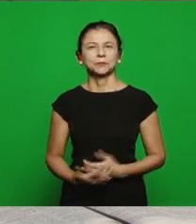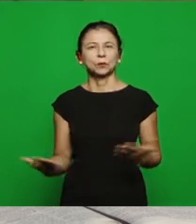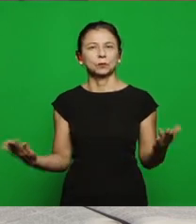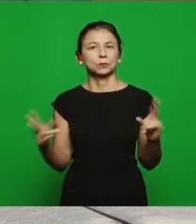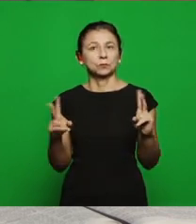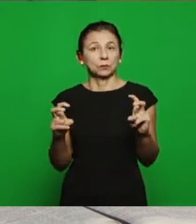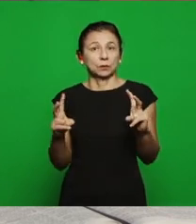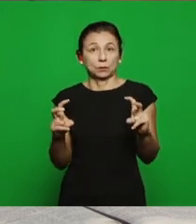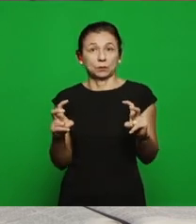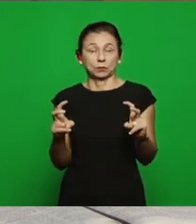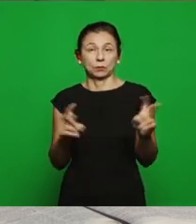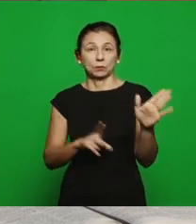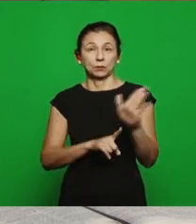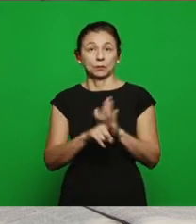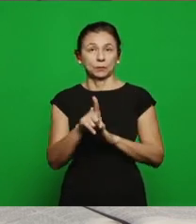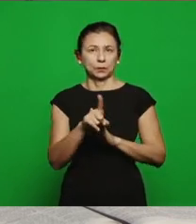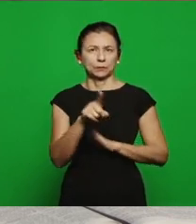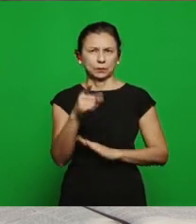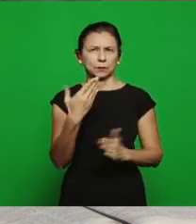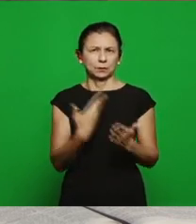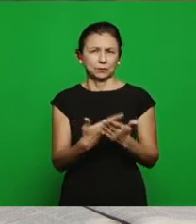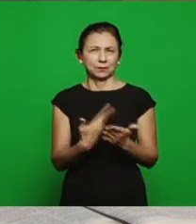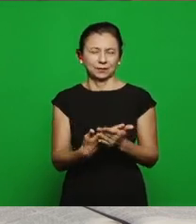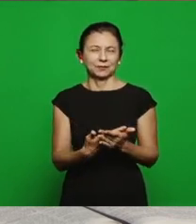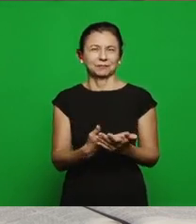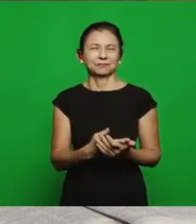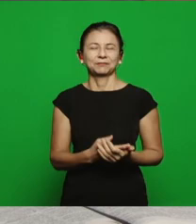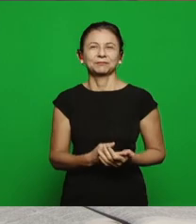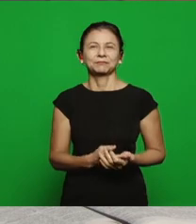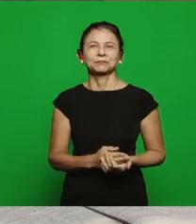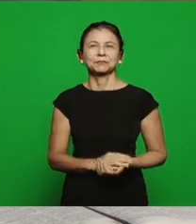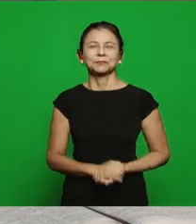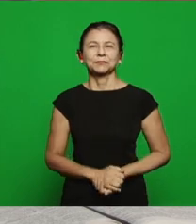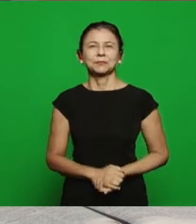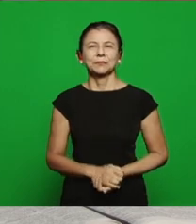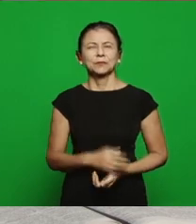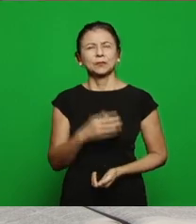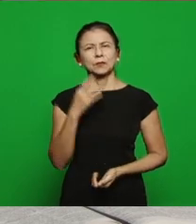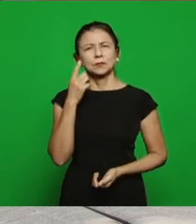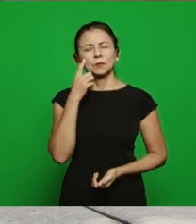of our question the brethren worked in it, now we’ll see the evils of Thyatira